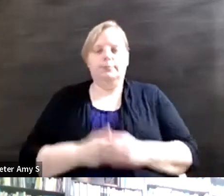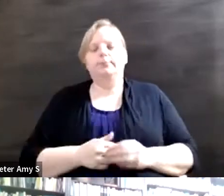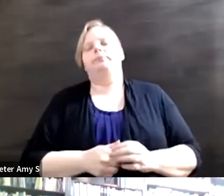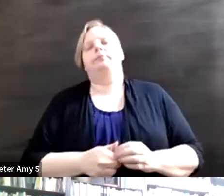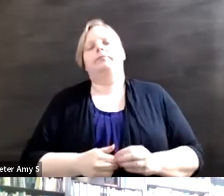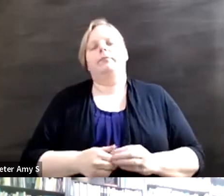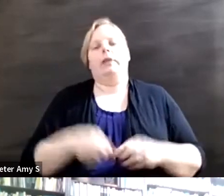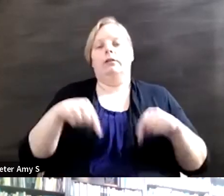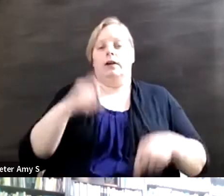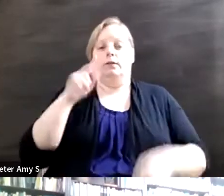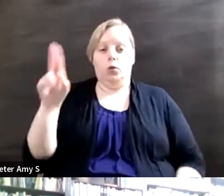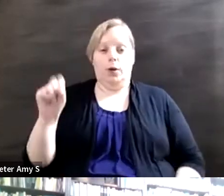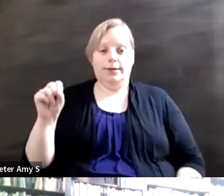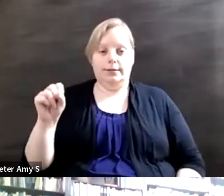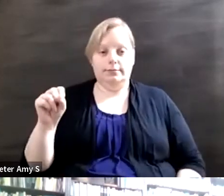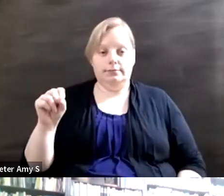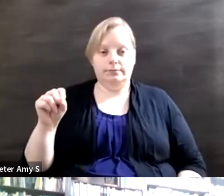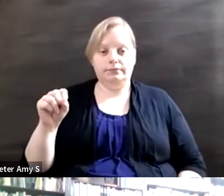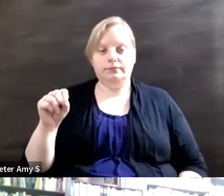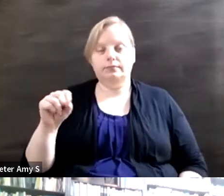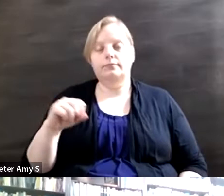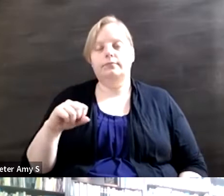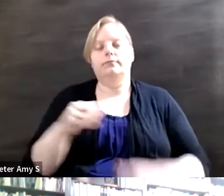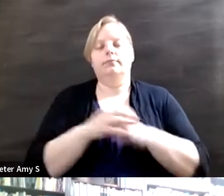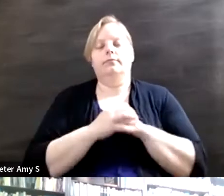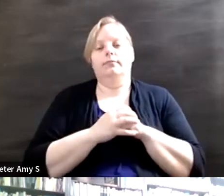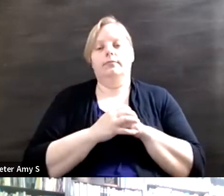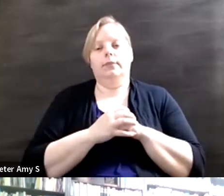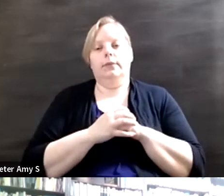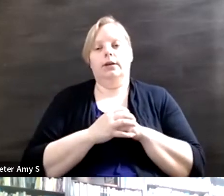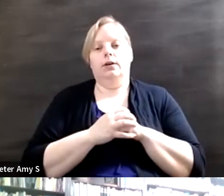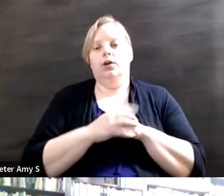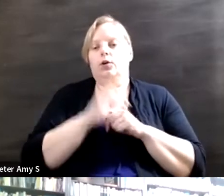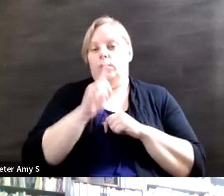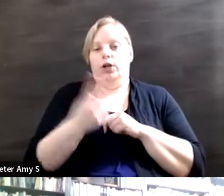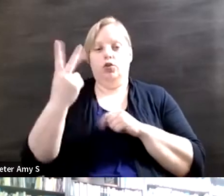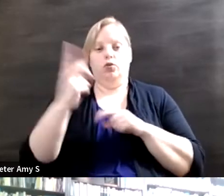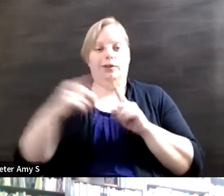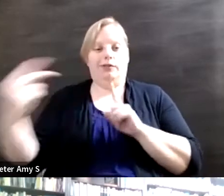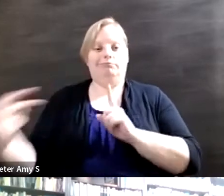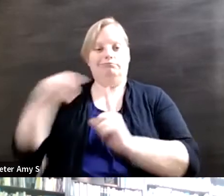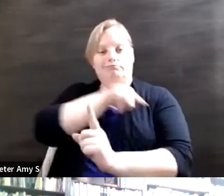you know, it's, you know, it's a two-sided conversation. One is we can rightly point